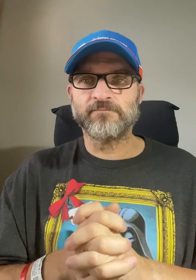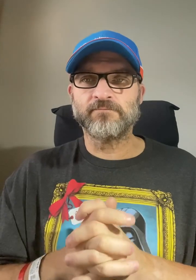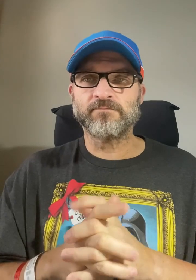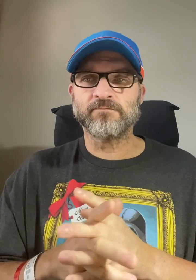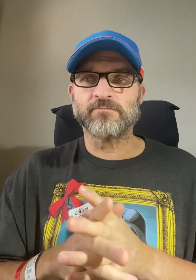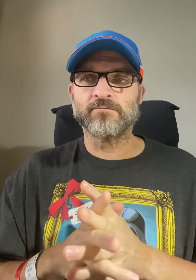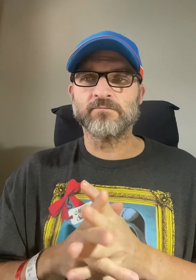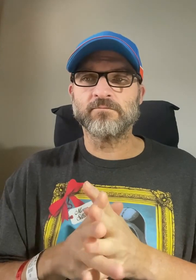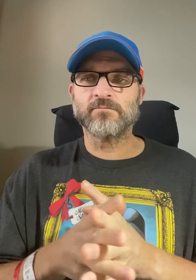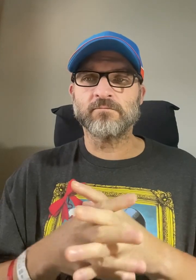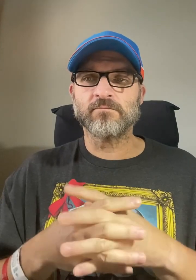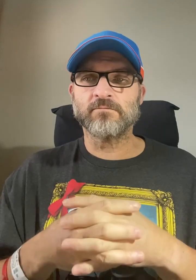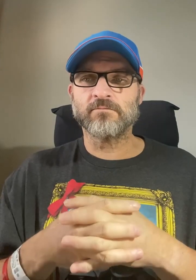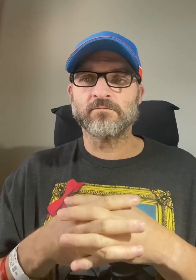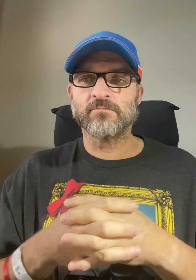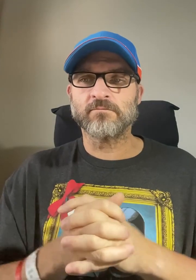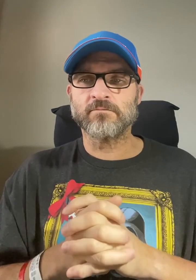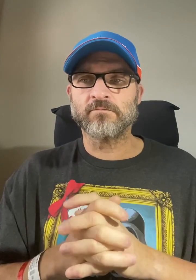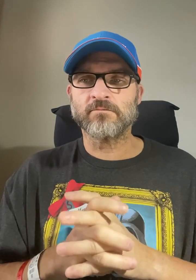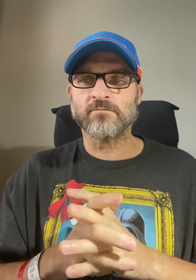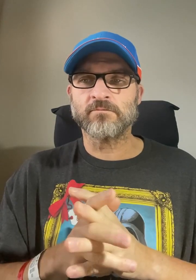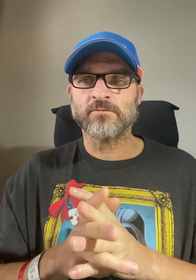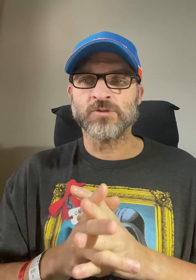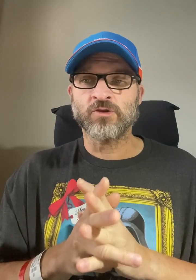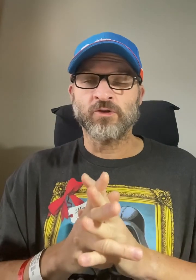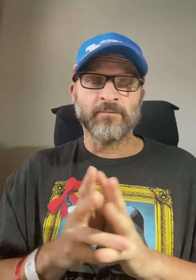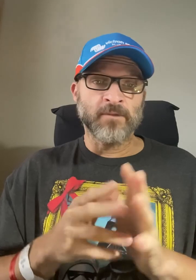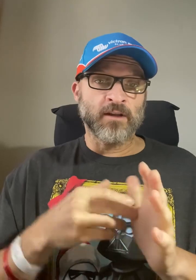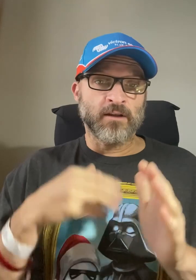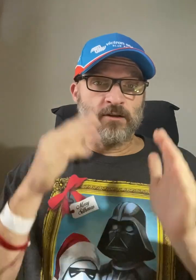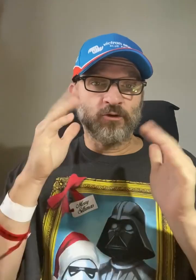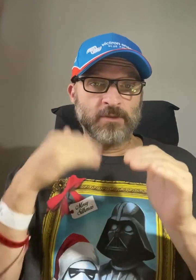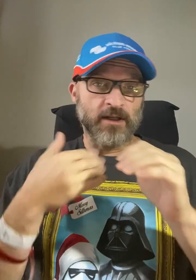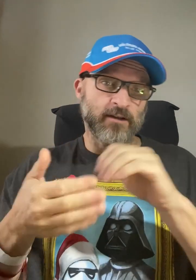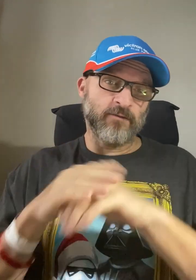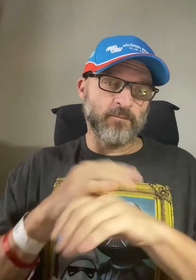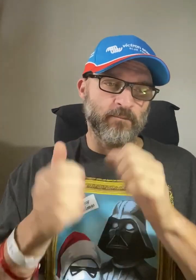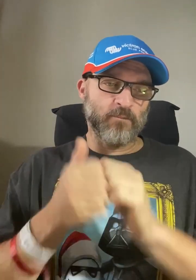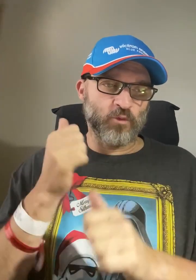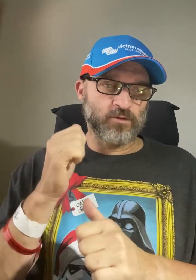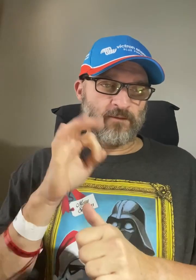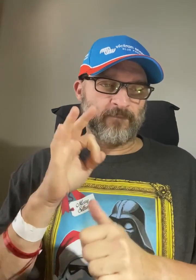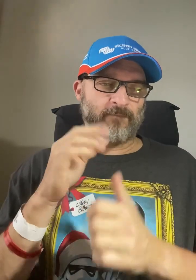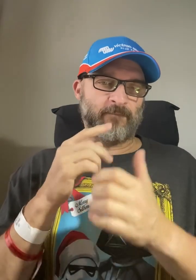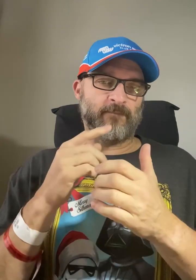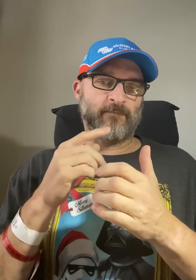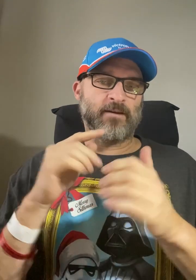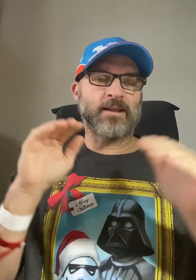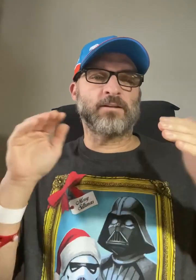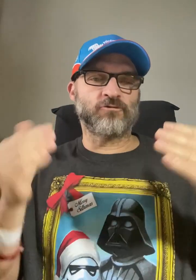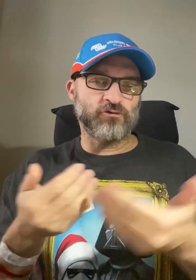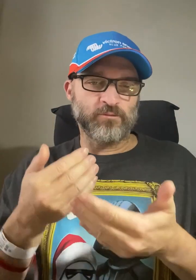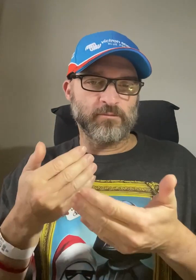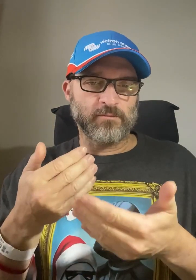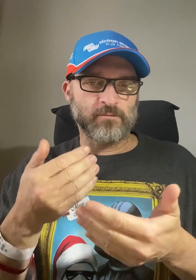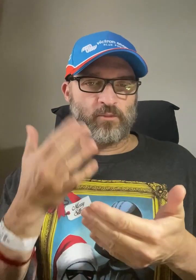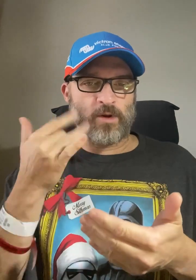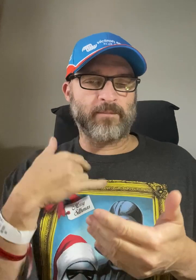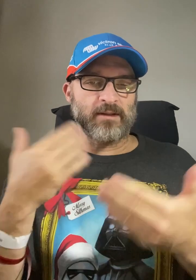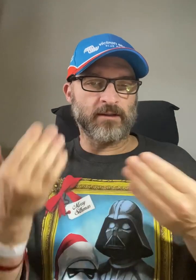I hope I covered most of the introduction to why I'm here.